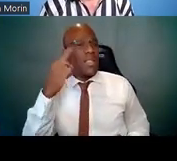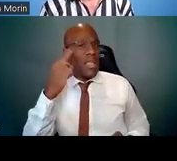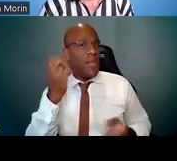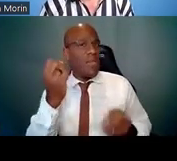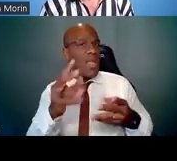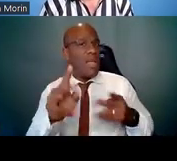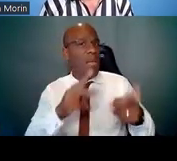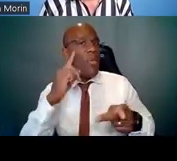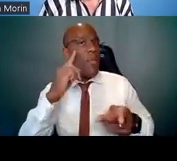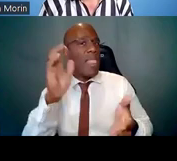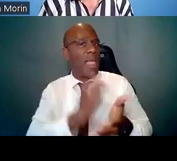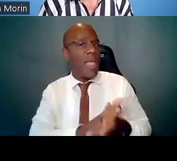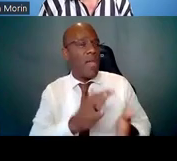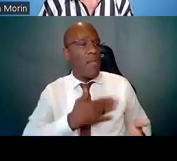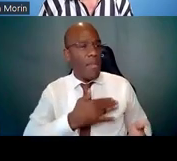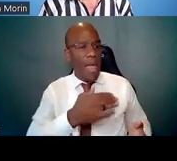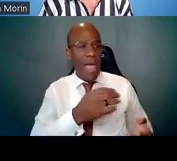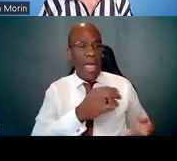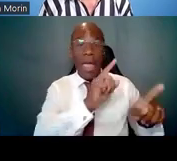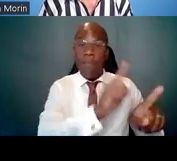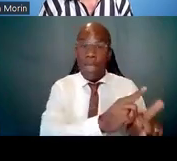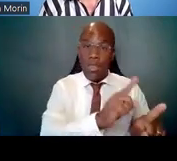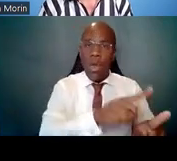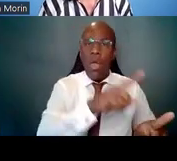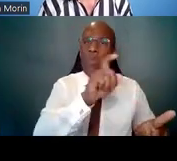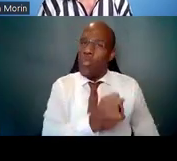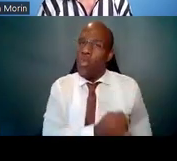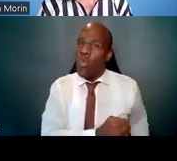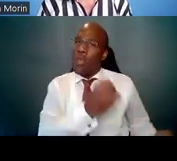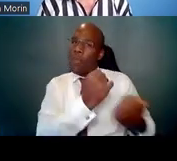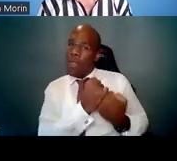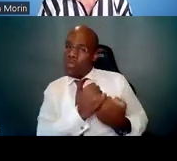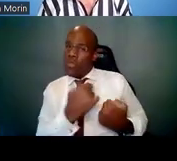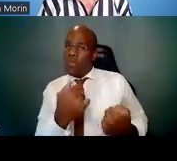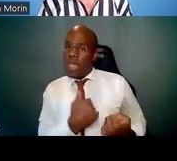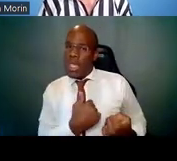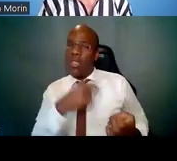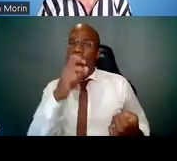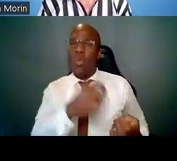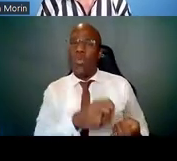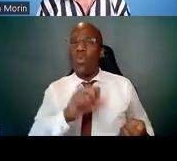that they should be helping them get their next position, that these individuals should be speaking up